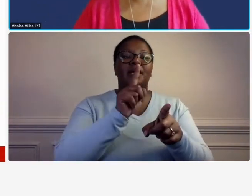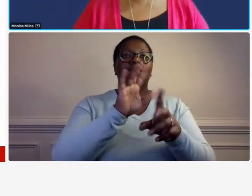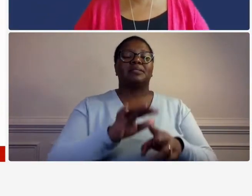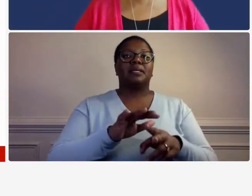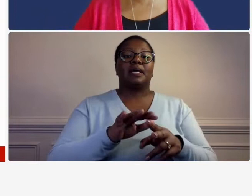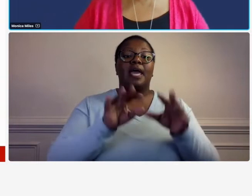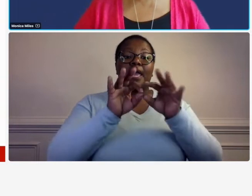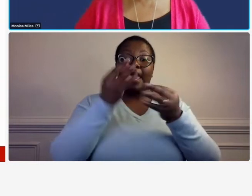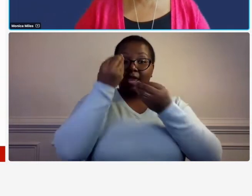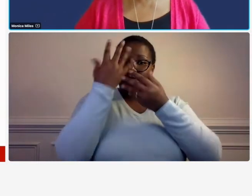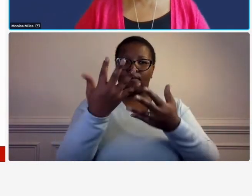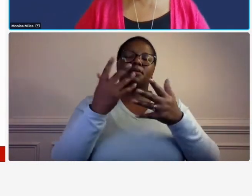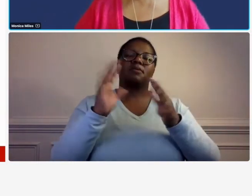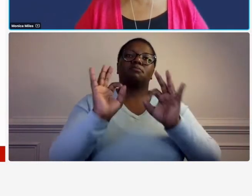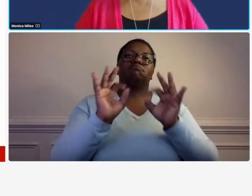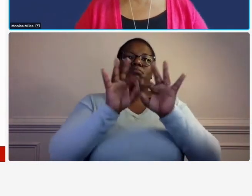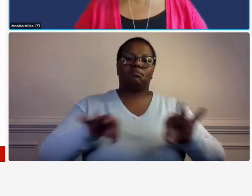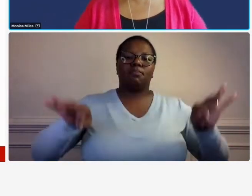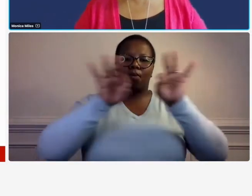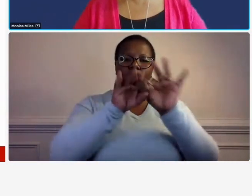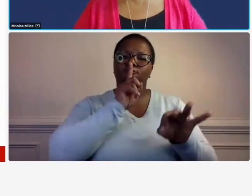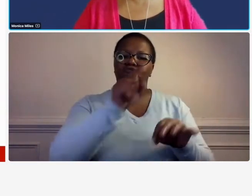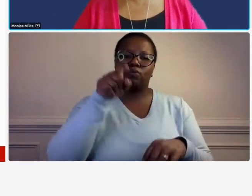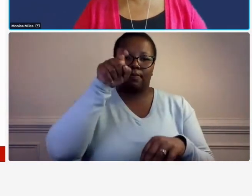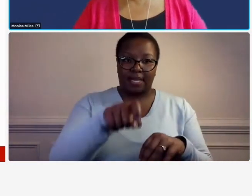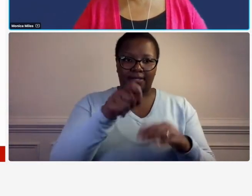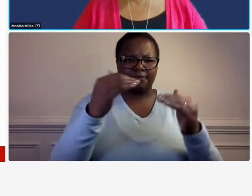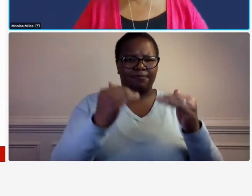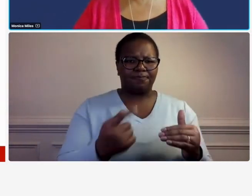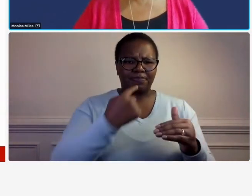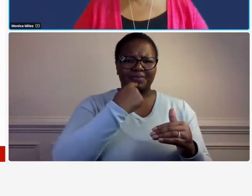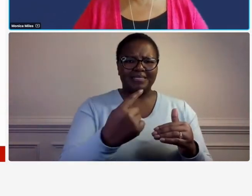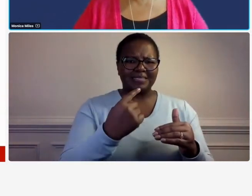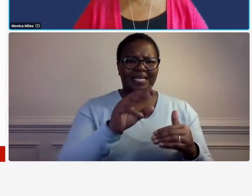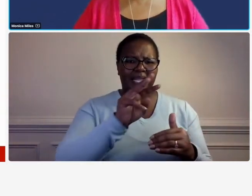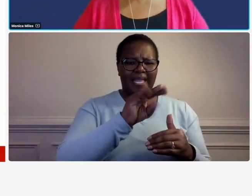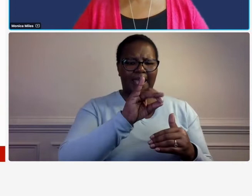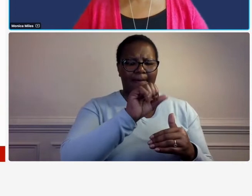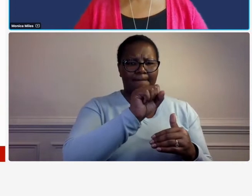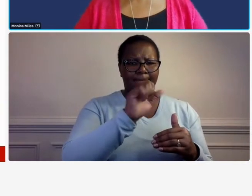okay the next set of highlights is misallocation and mischarges are min are minimized and the way